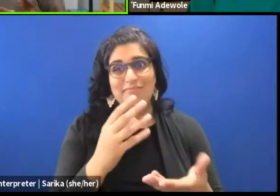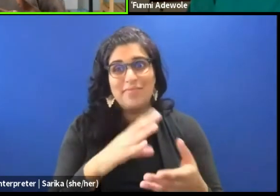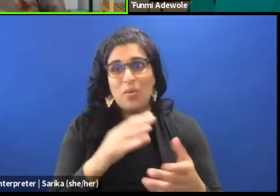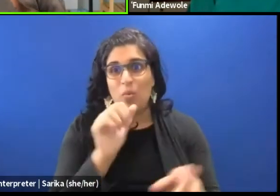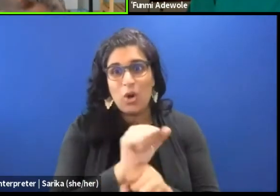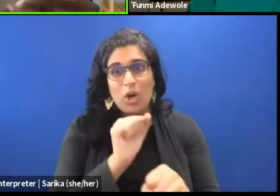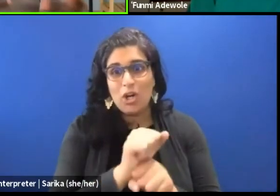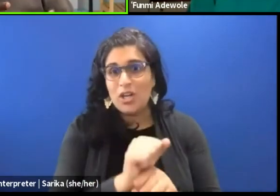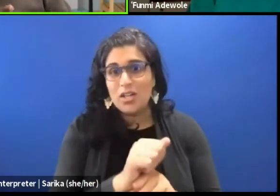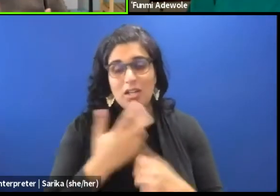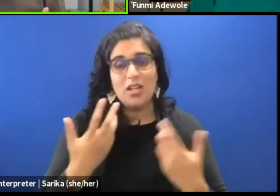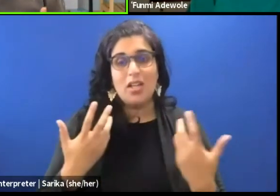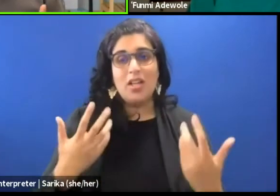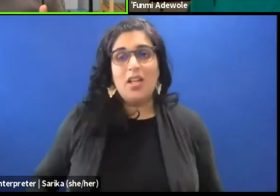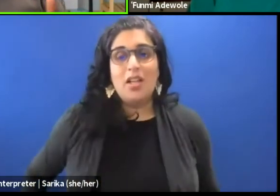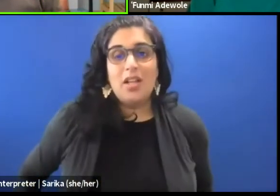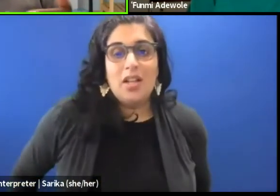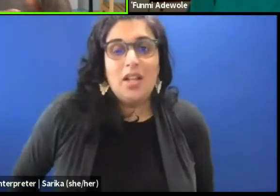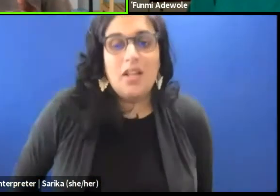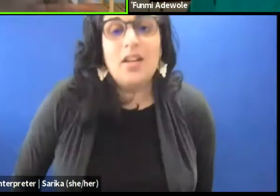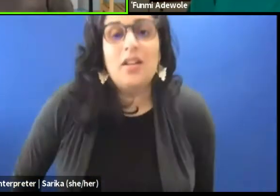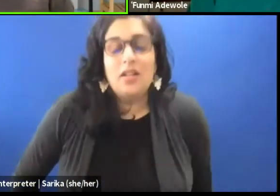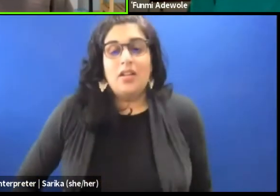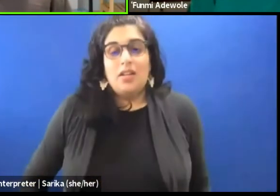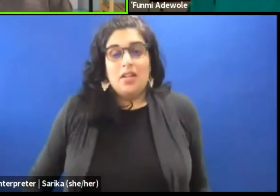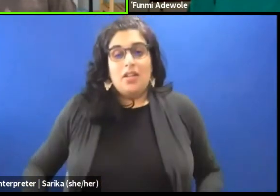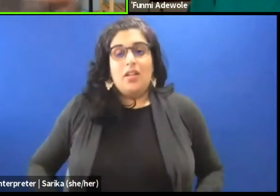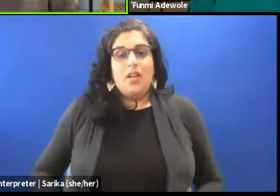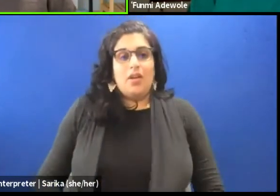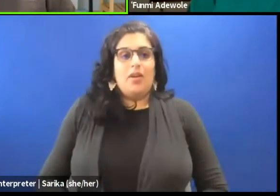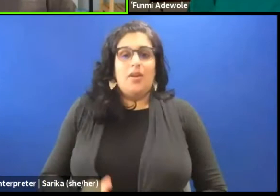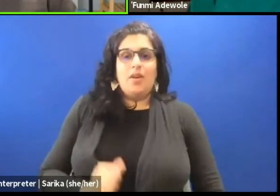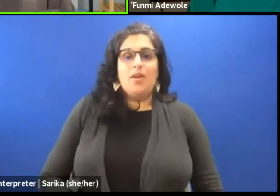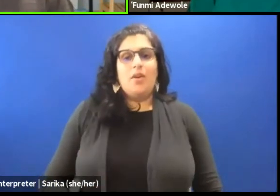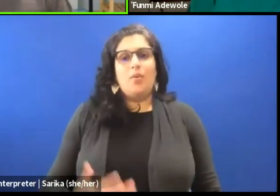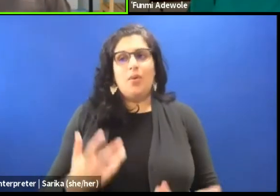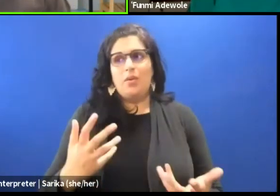whether there's need to recentralize or you know decentralize, whatever we want to,